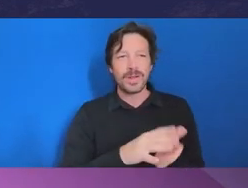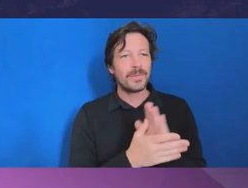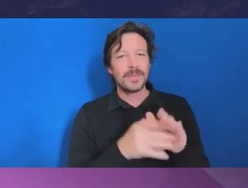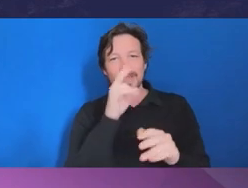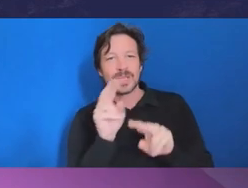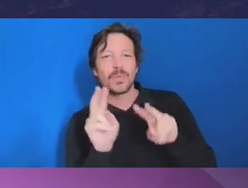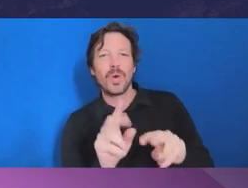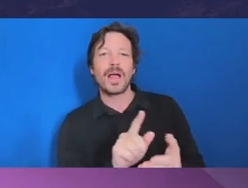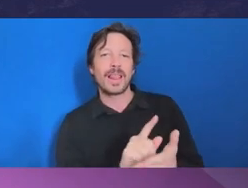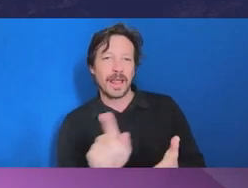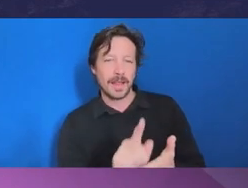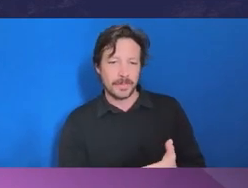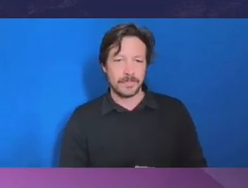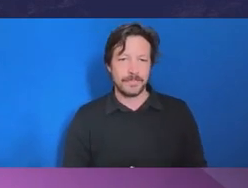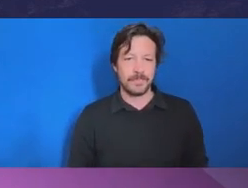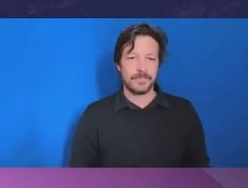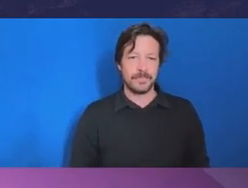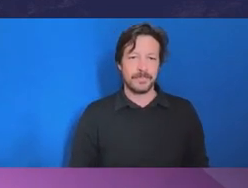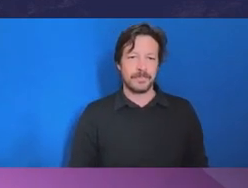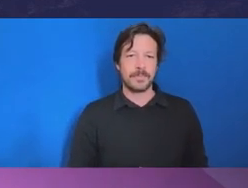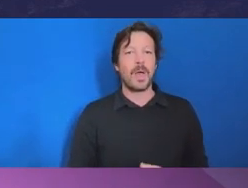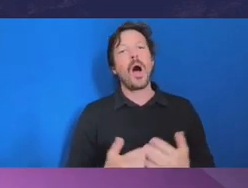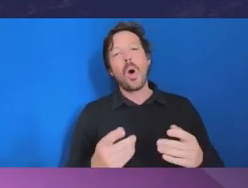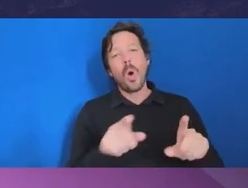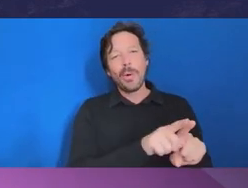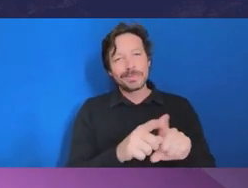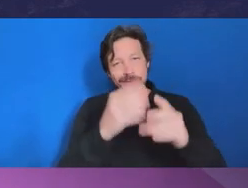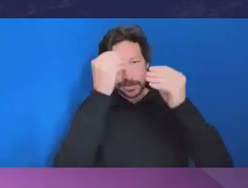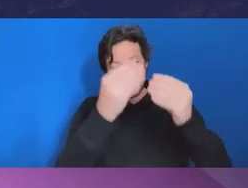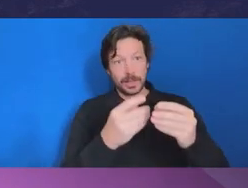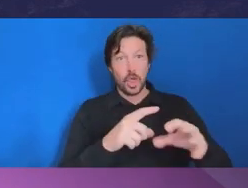I will note that we received an abundance of questions from the attendees today,